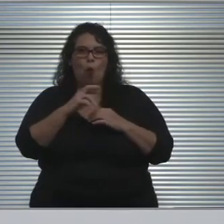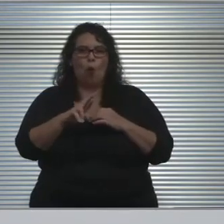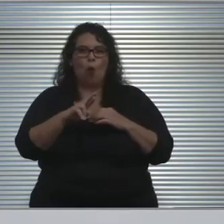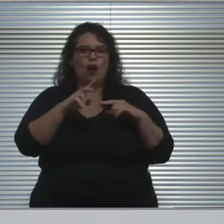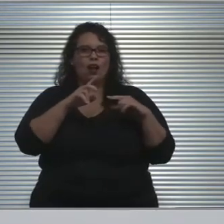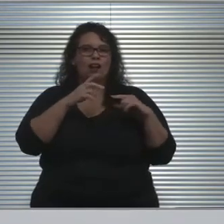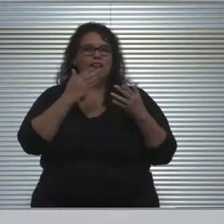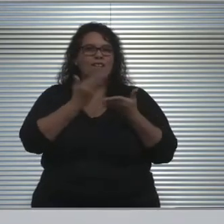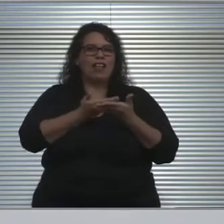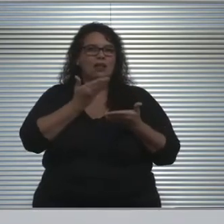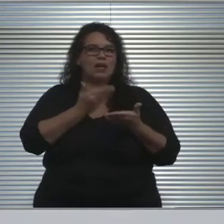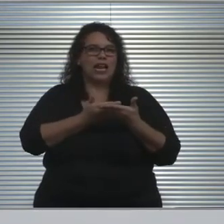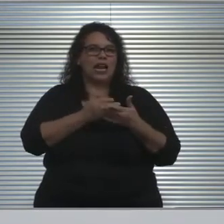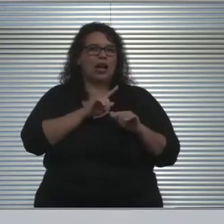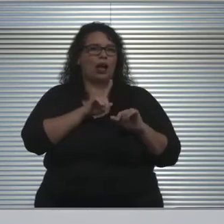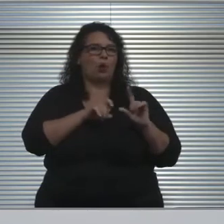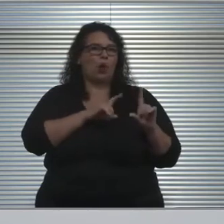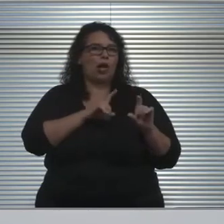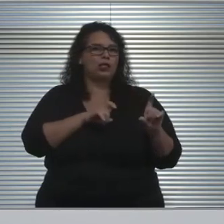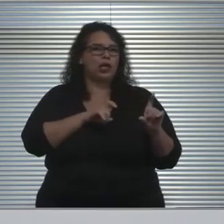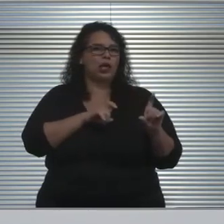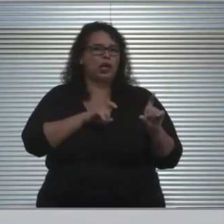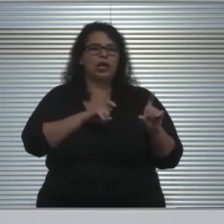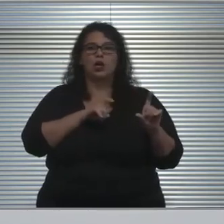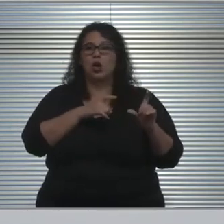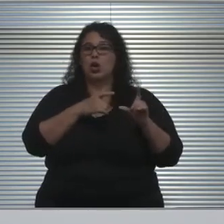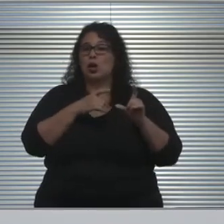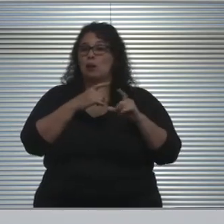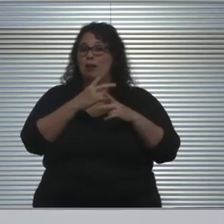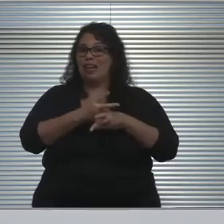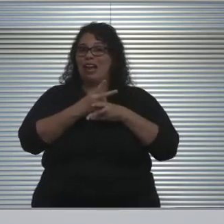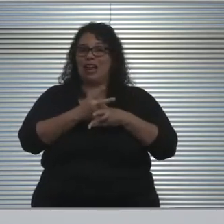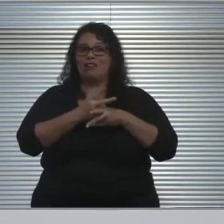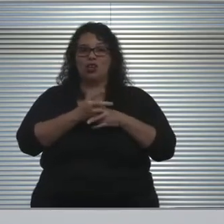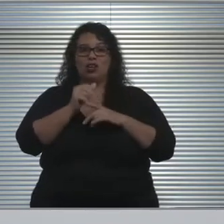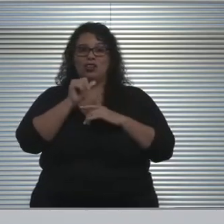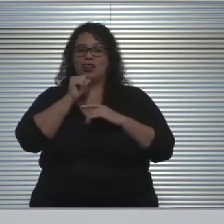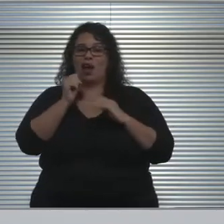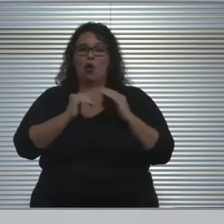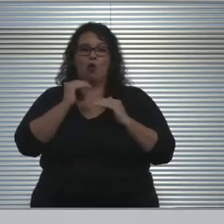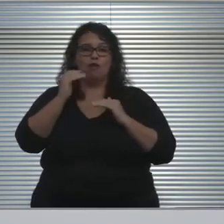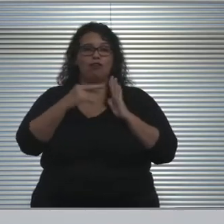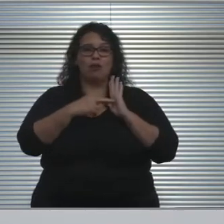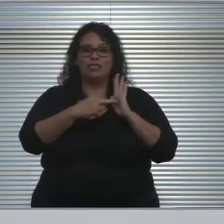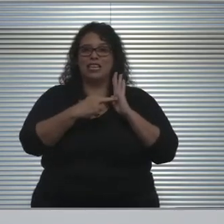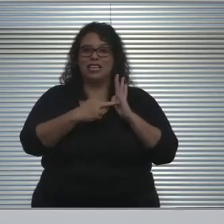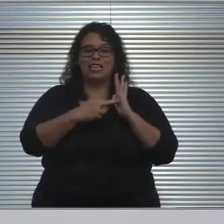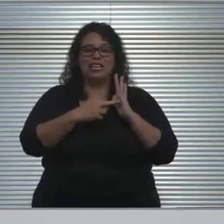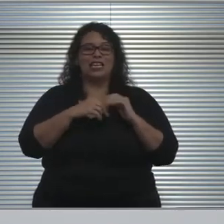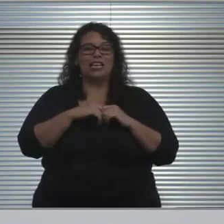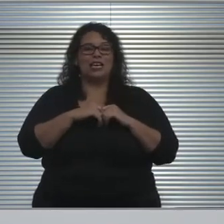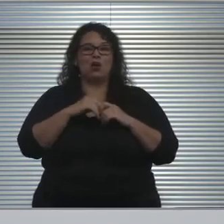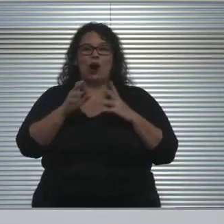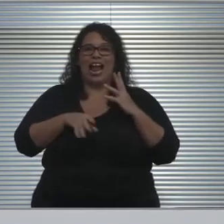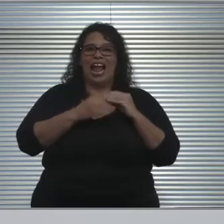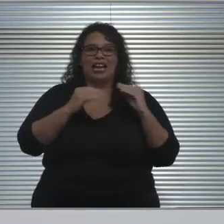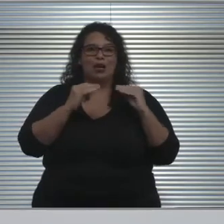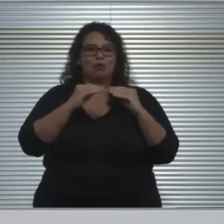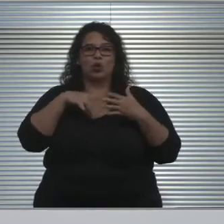So we have to be careful about not over representing students within special education, or adding more students into special education